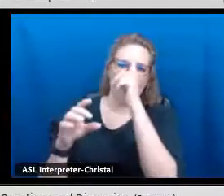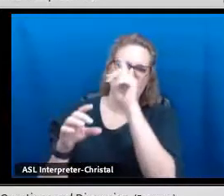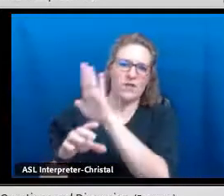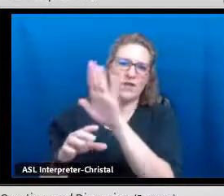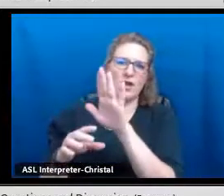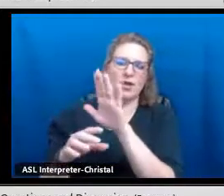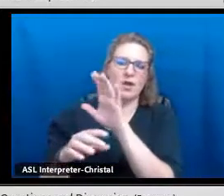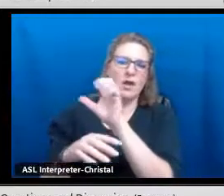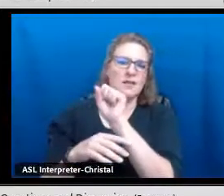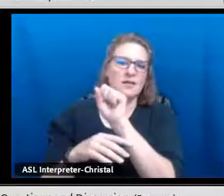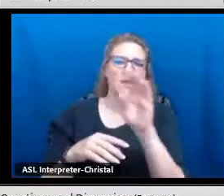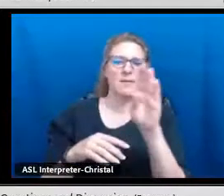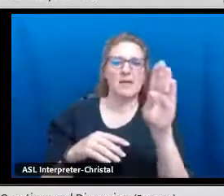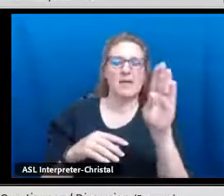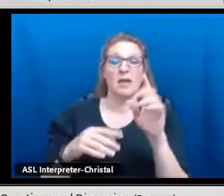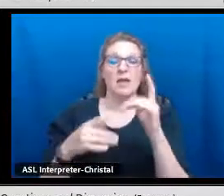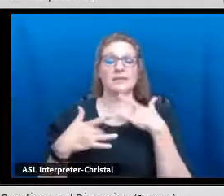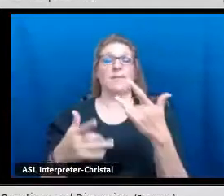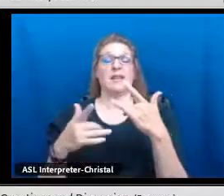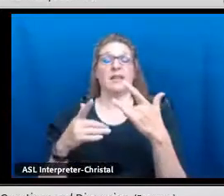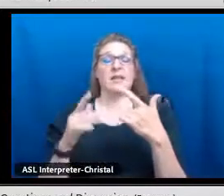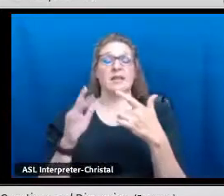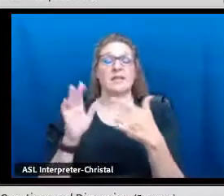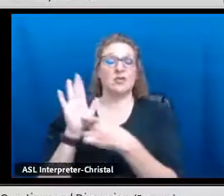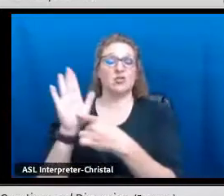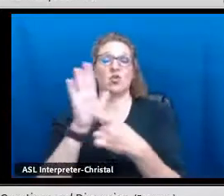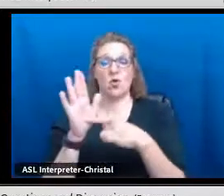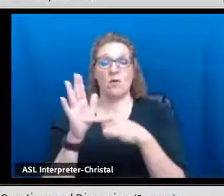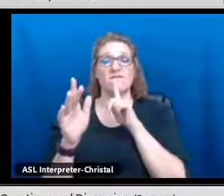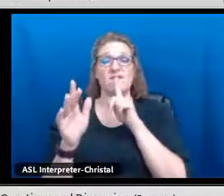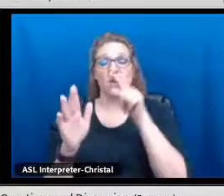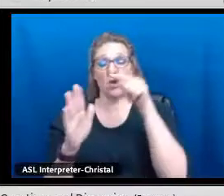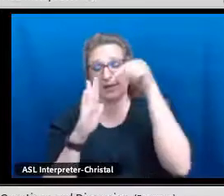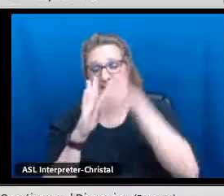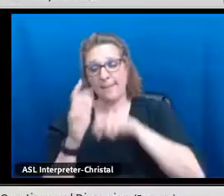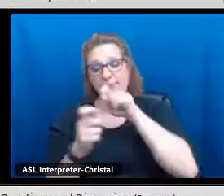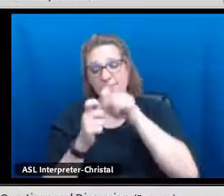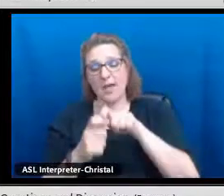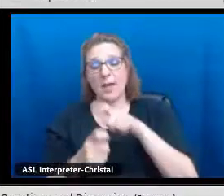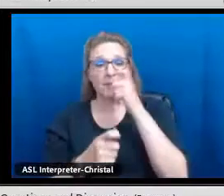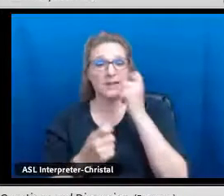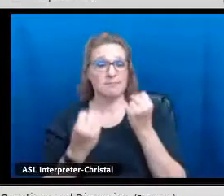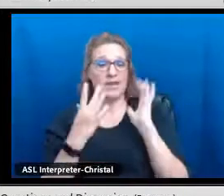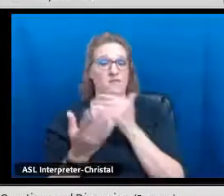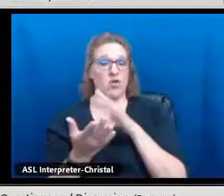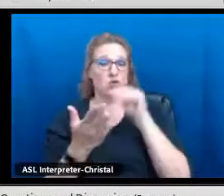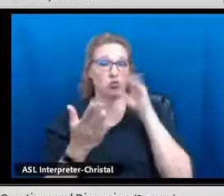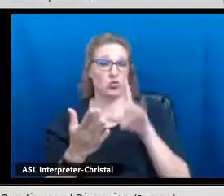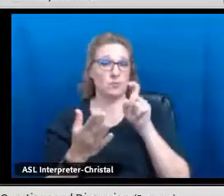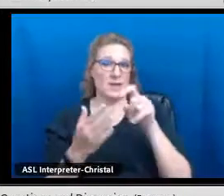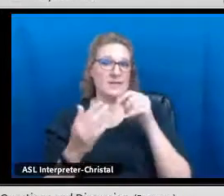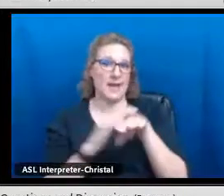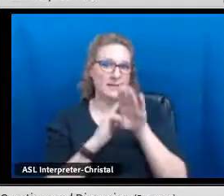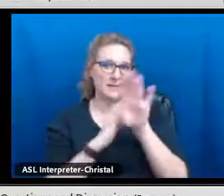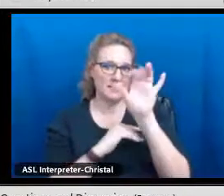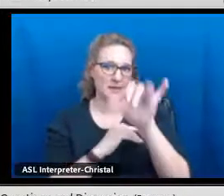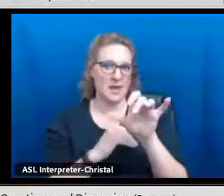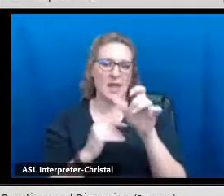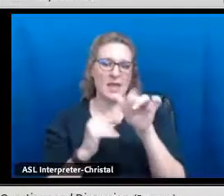that way. But it was eye-opening just to look at other schools and what they're doing for their bilingual seal program.